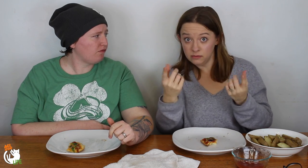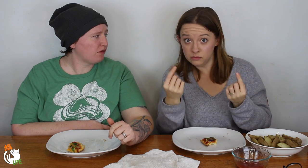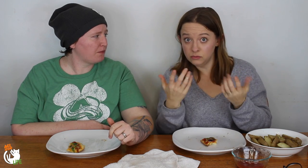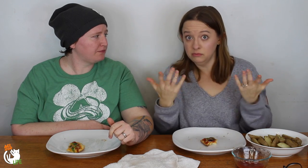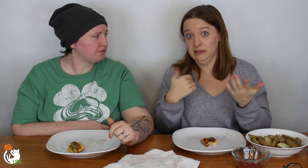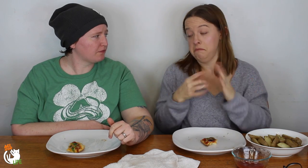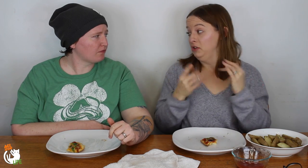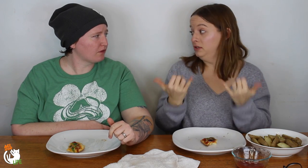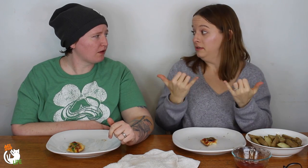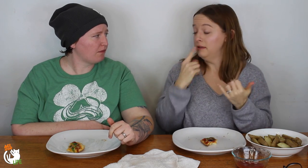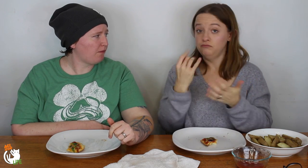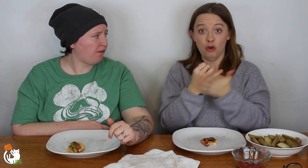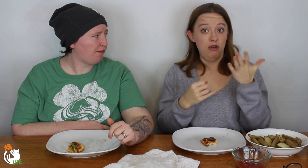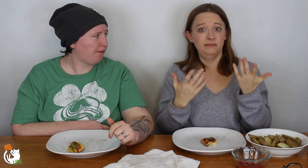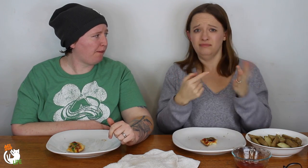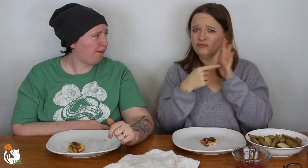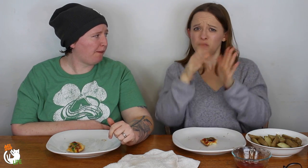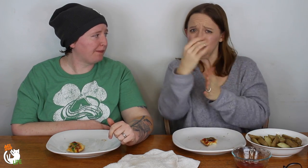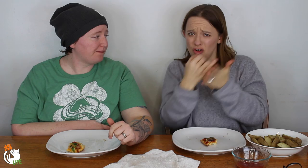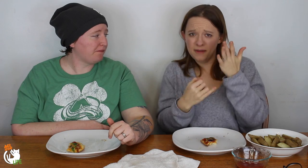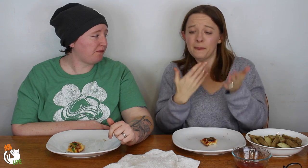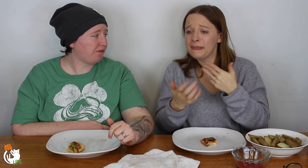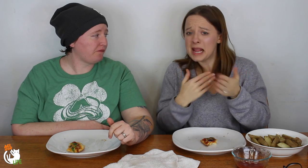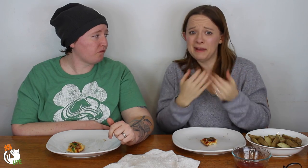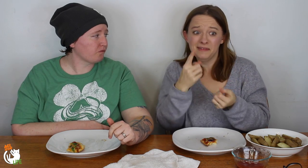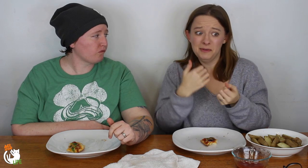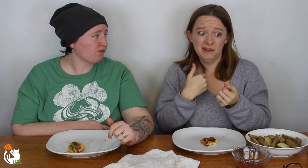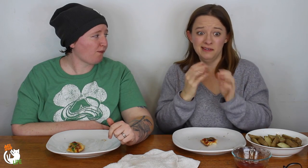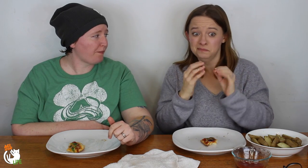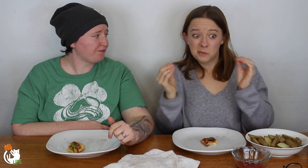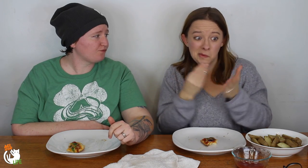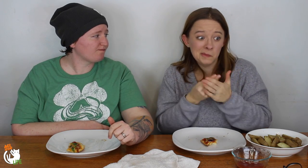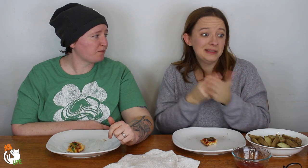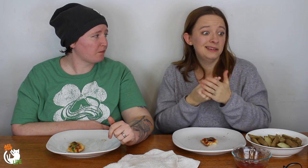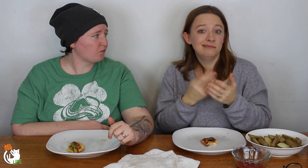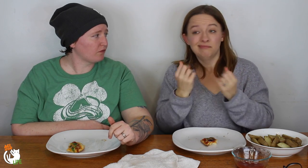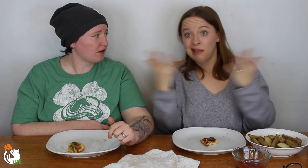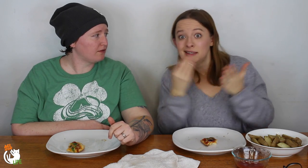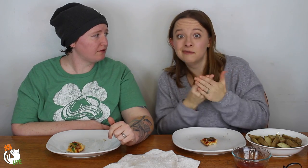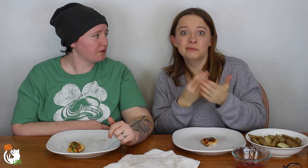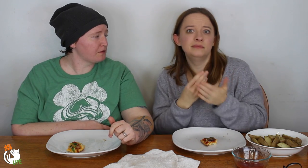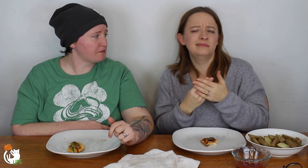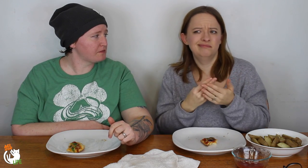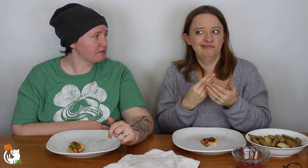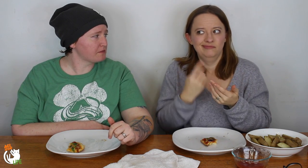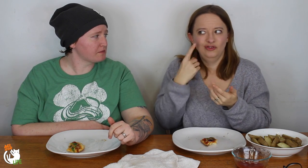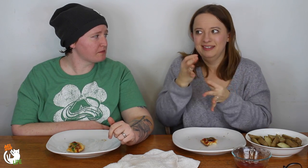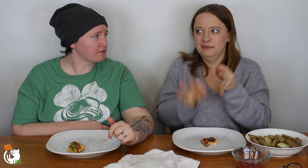but one thing you could do which I could mention now is do art! Show your art! Even if it's just -- you don't have any money or you have lots of money,